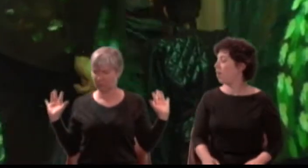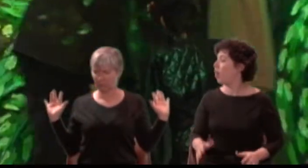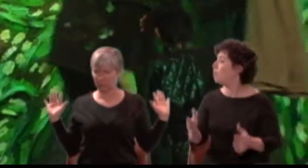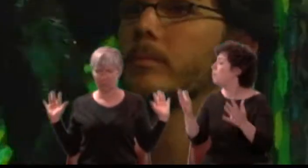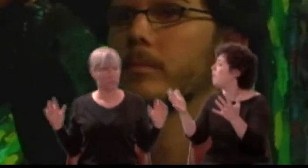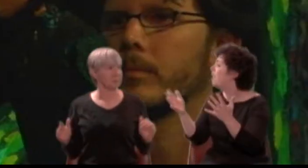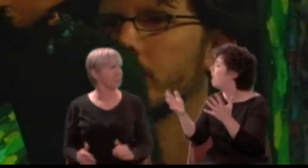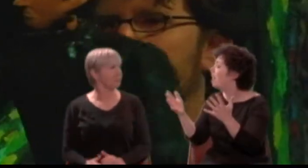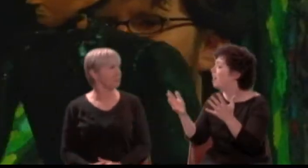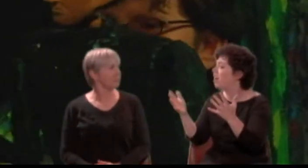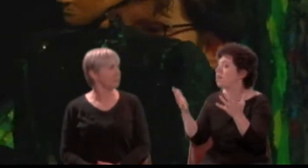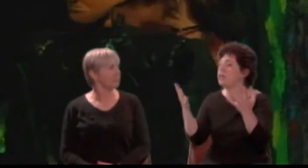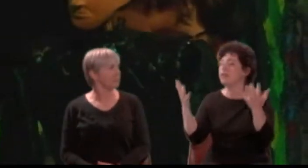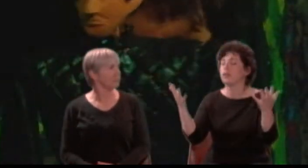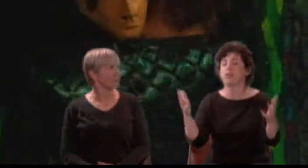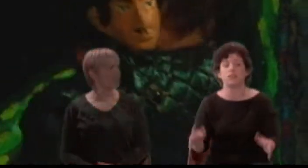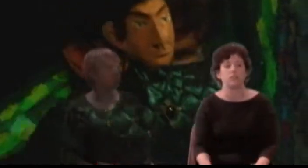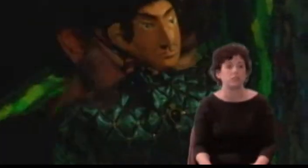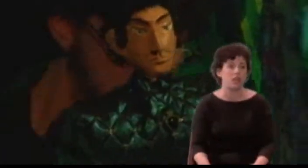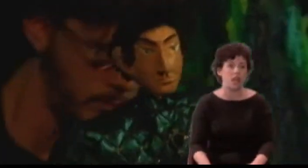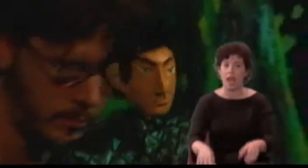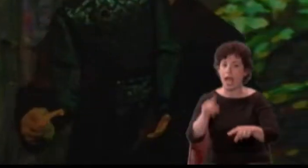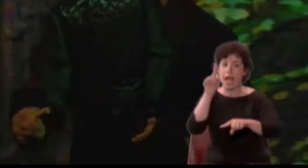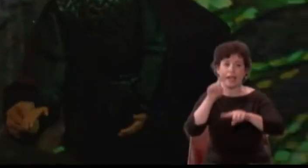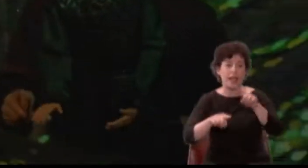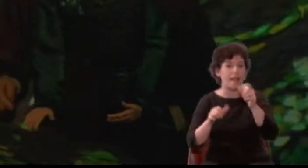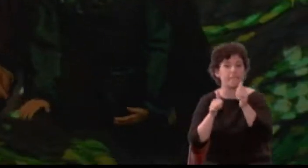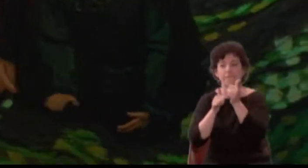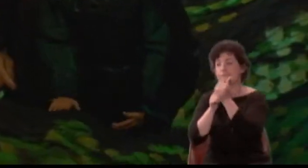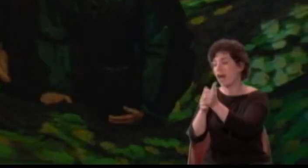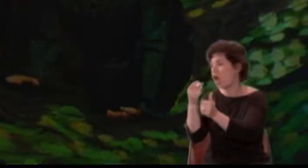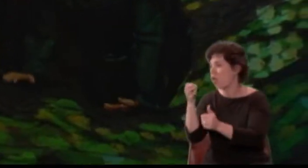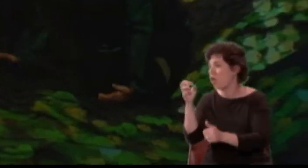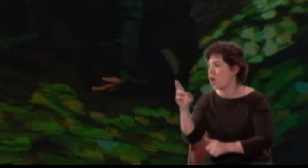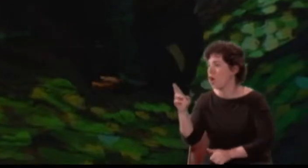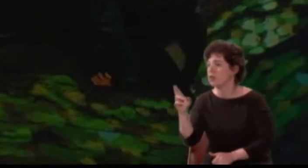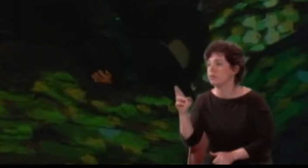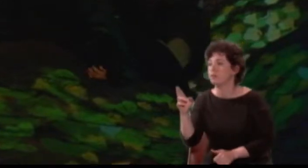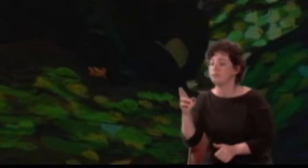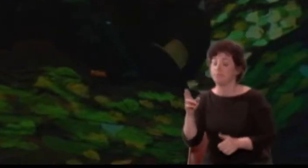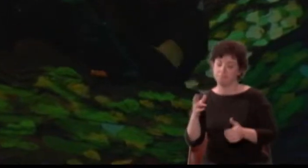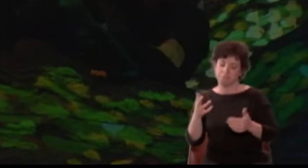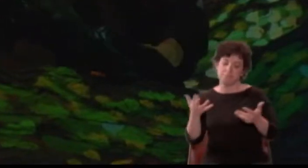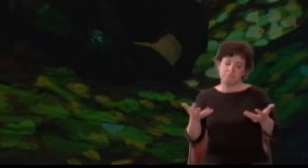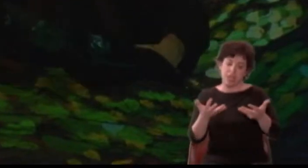Demetrius: There is no following her in this fierce vain: Here therefore for a while I shall remain.